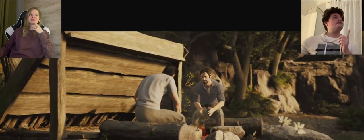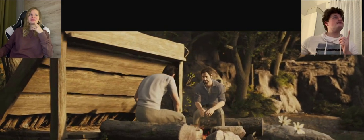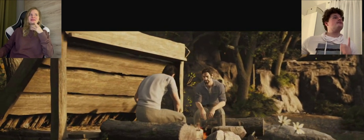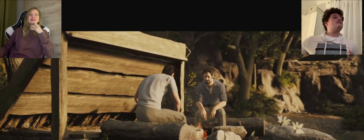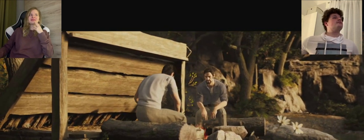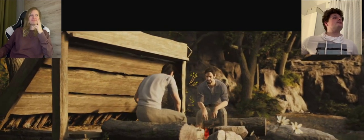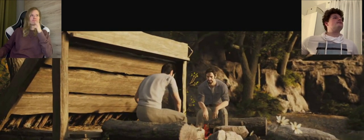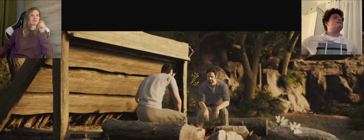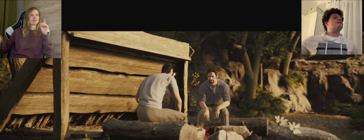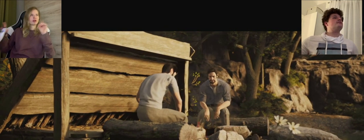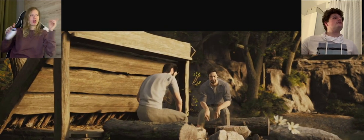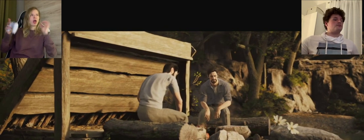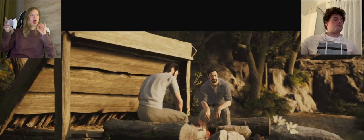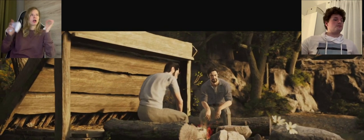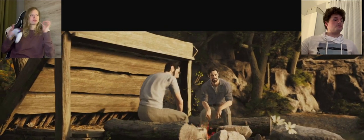(Kama talks to someone off-screen, so I won't translate what she said)